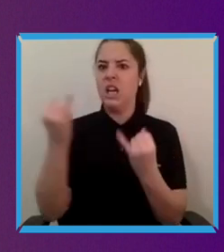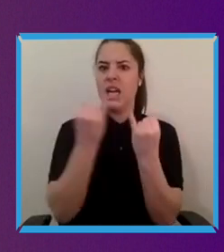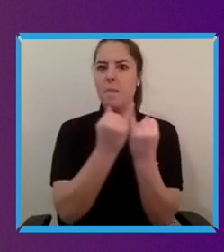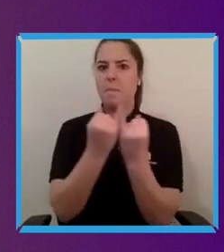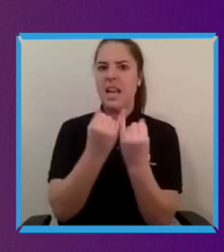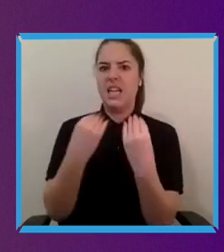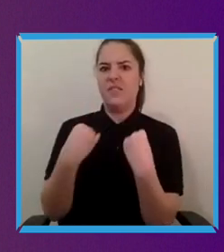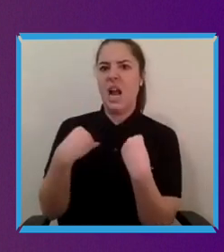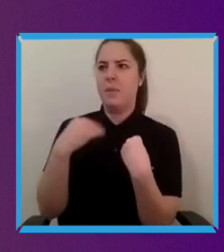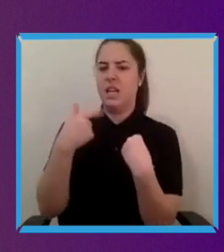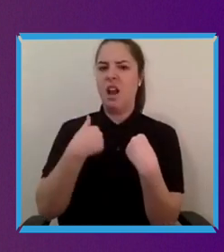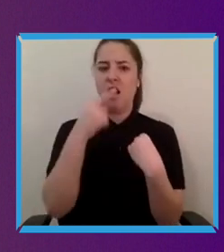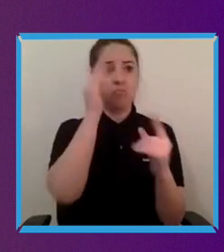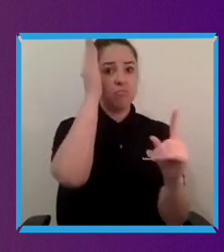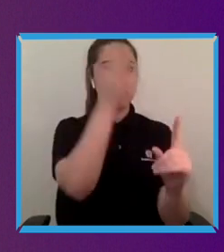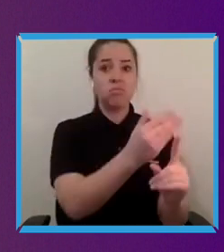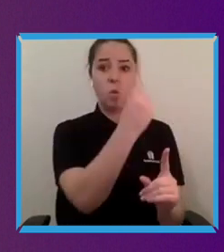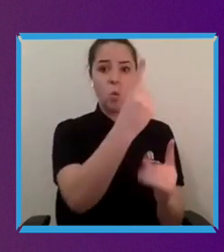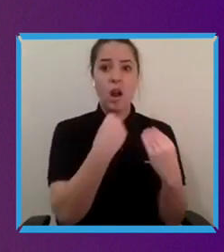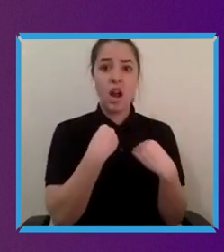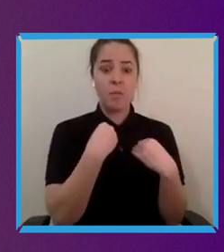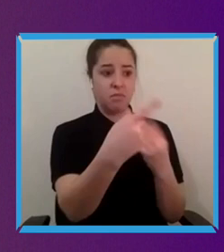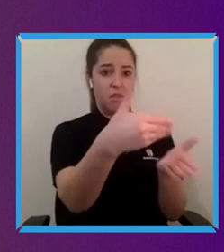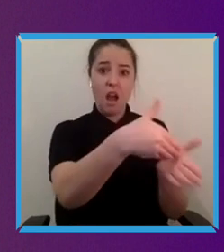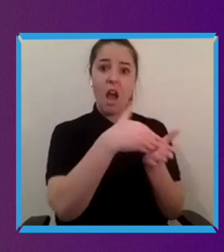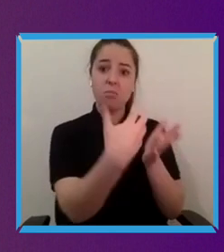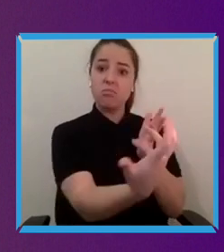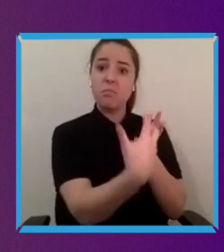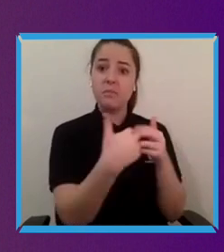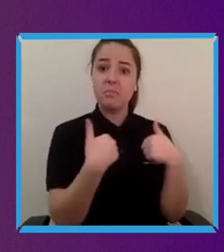So, on the whole, I think this is why I think optimising for working with